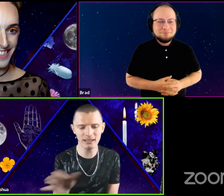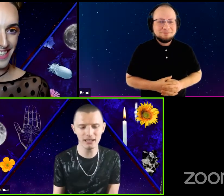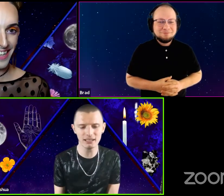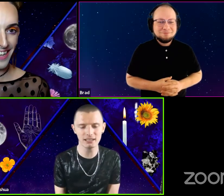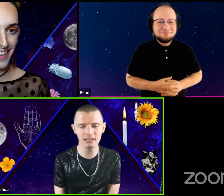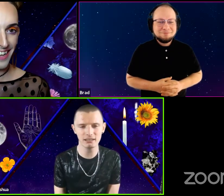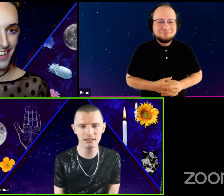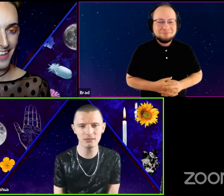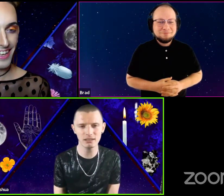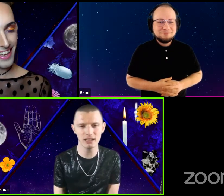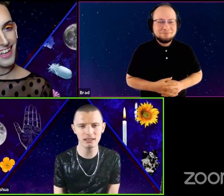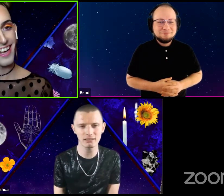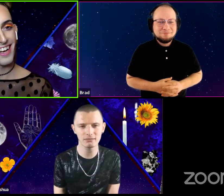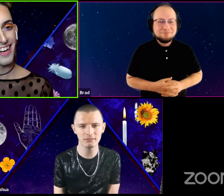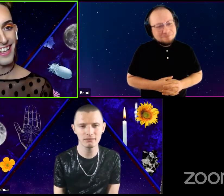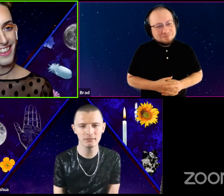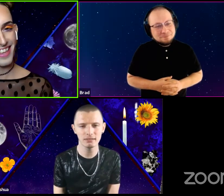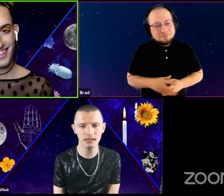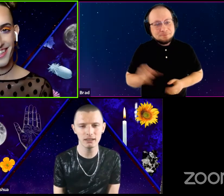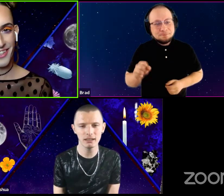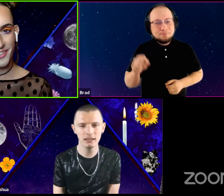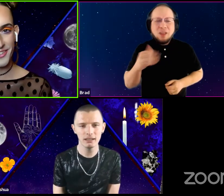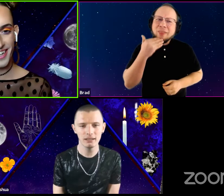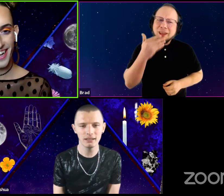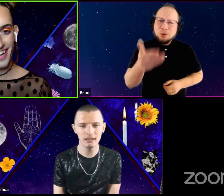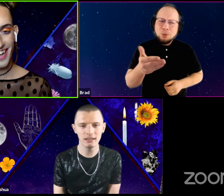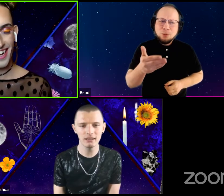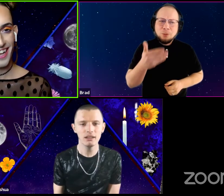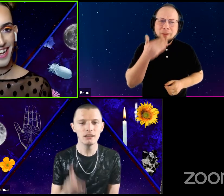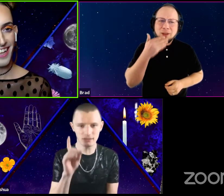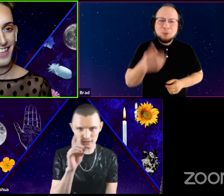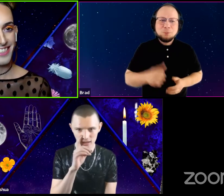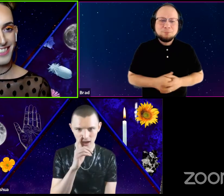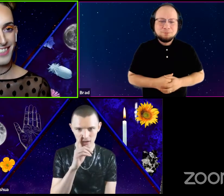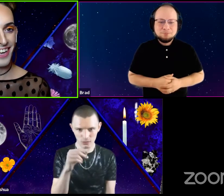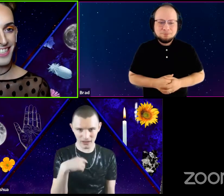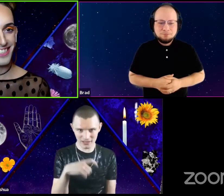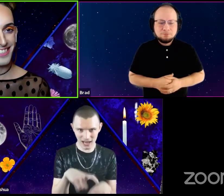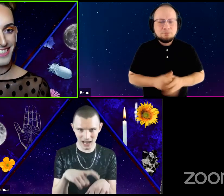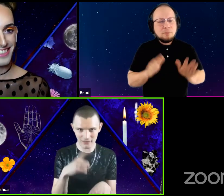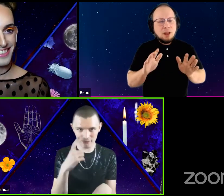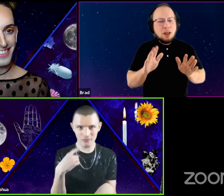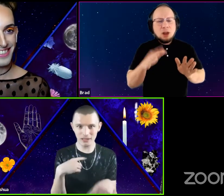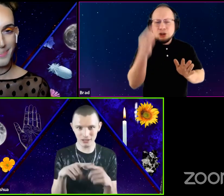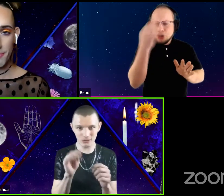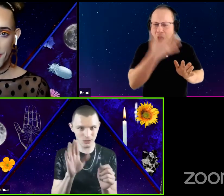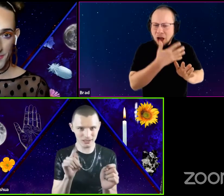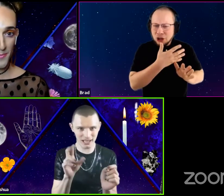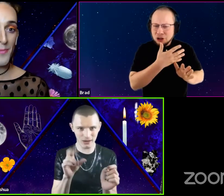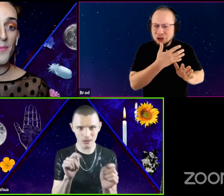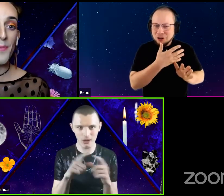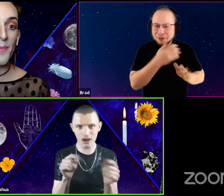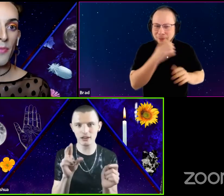That was really nice. Yeah. Thank you. Josh. Do we have time for me to do you Tarot card, or no?